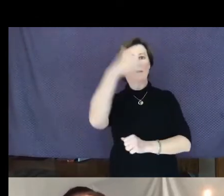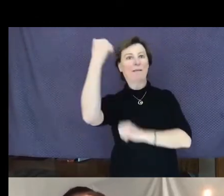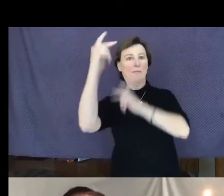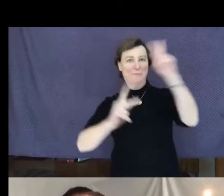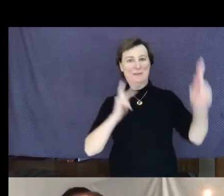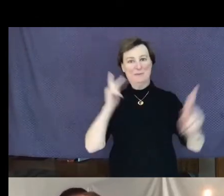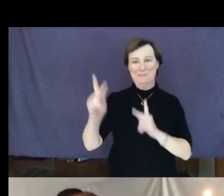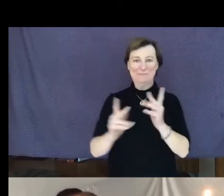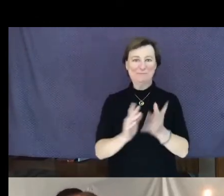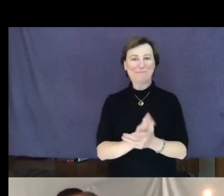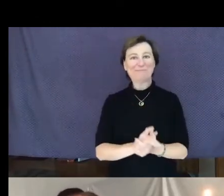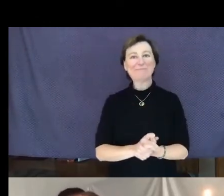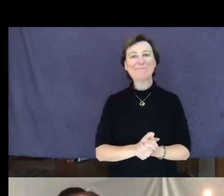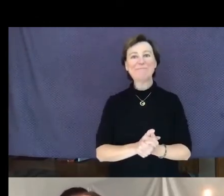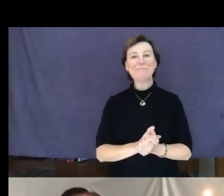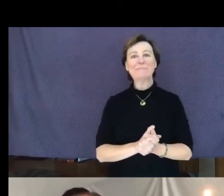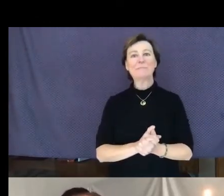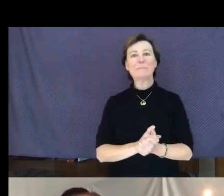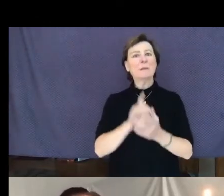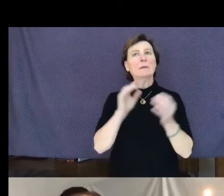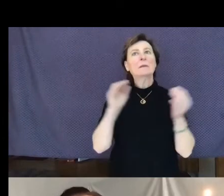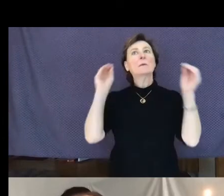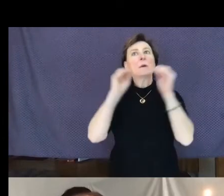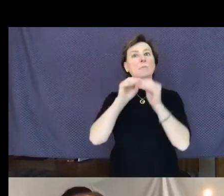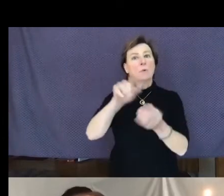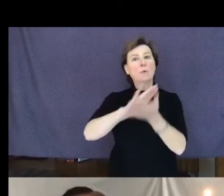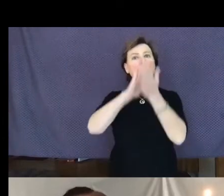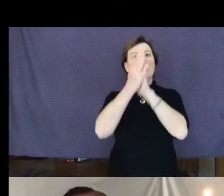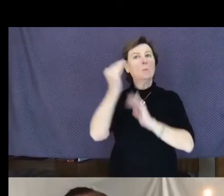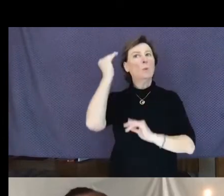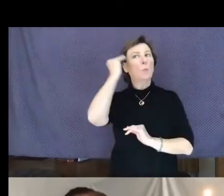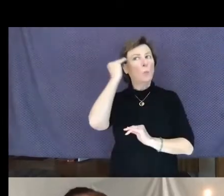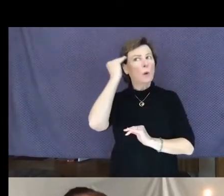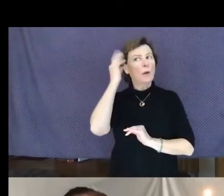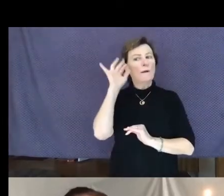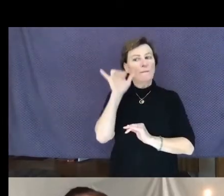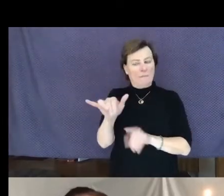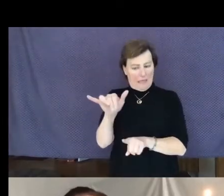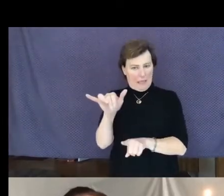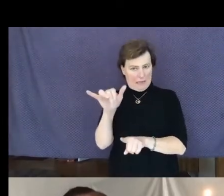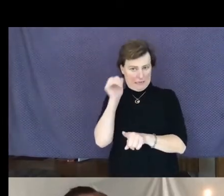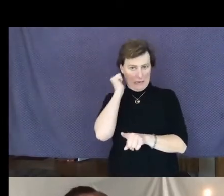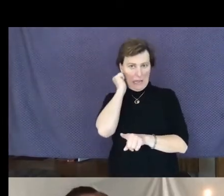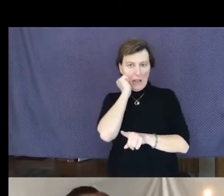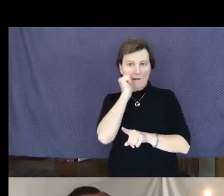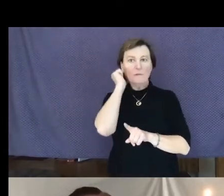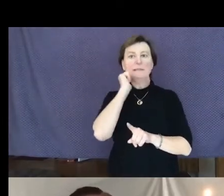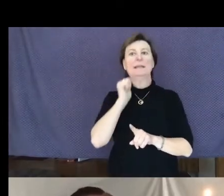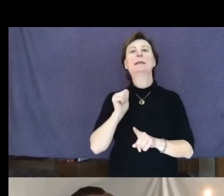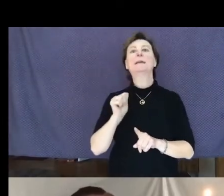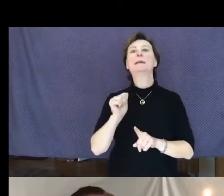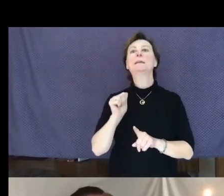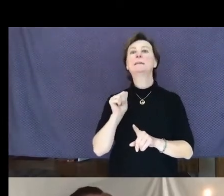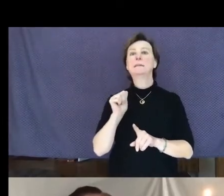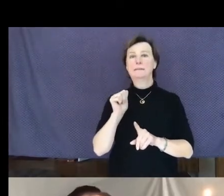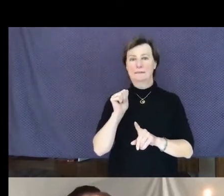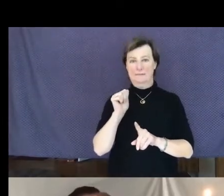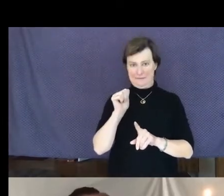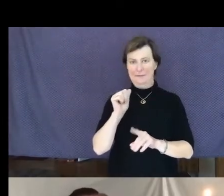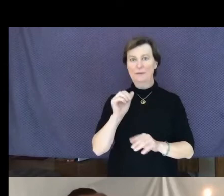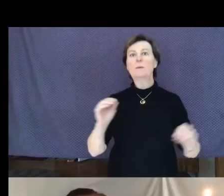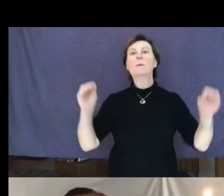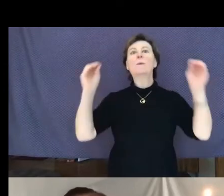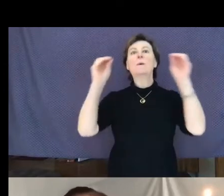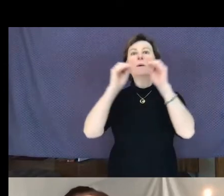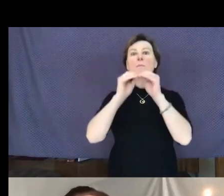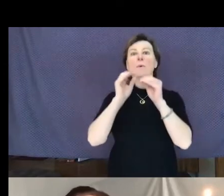The more you can be aware of this daily, the more it can become ingrained in you --